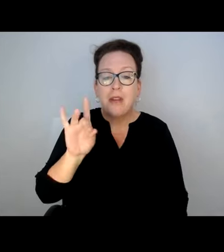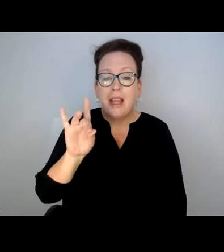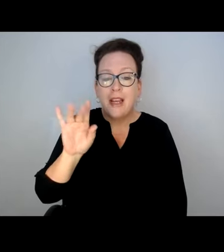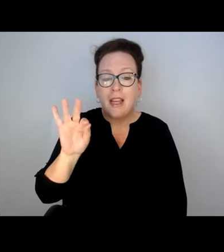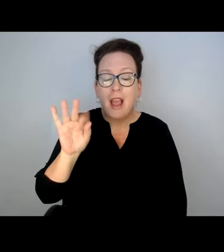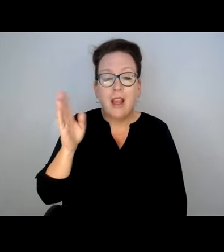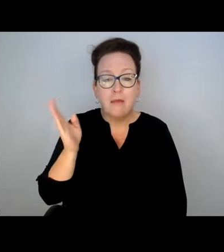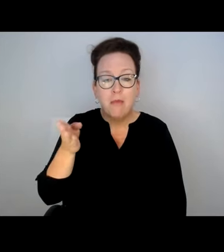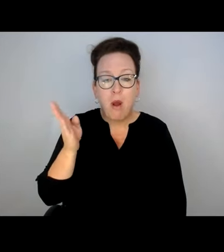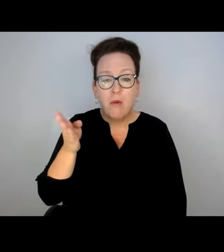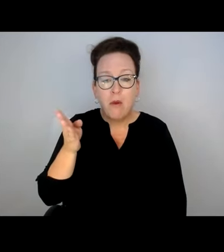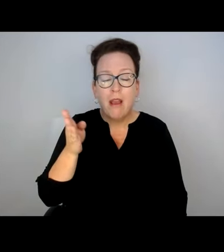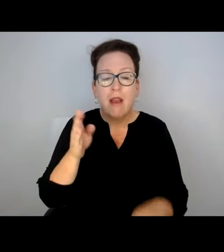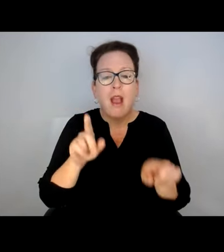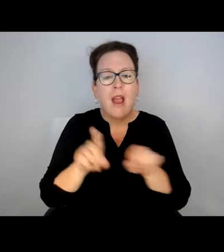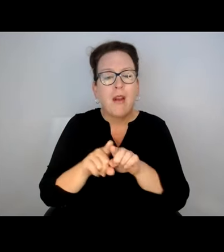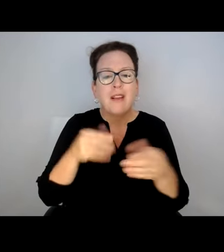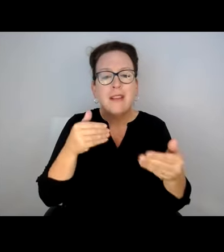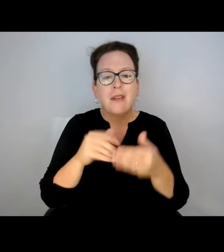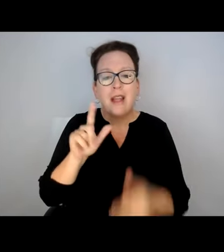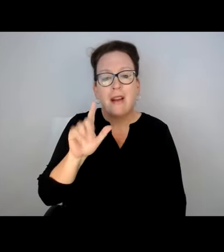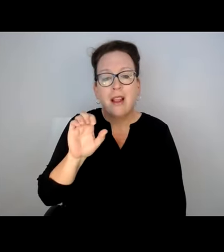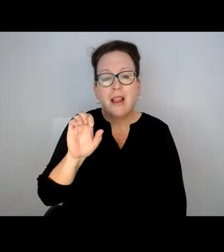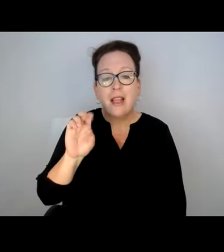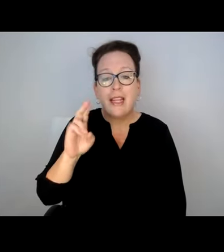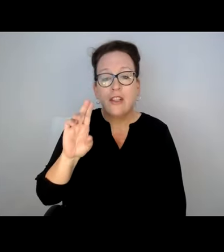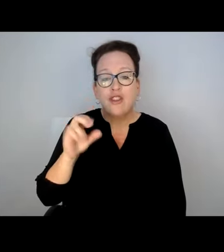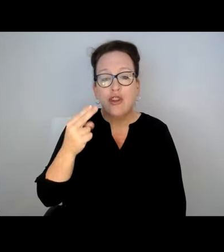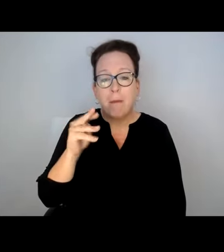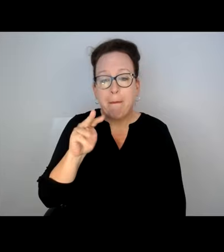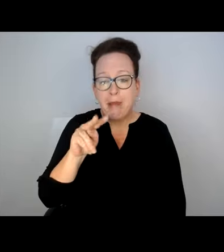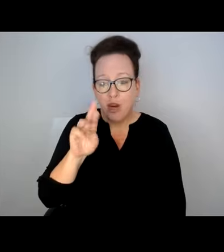SOME OF THE BUS STOP CHANGES, PARTICULARLY ON THE 89 ON BROADWAY AND ALSO THE ONE NEAR